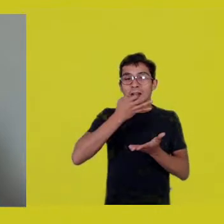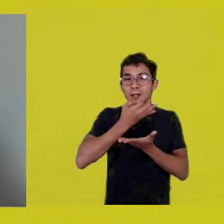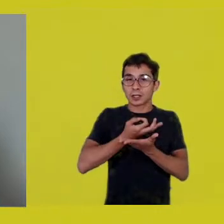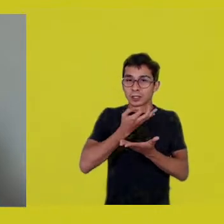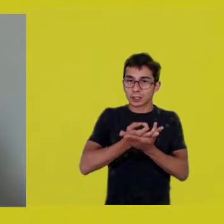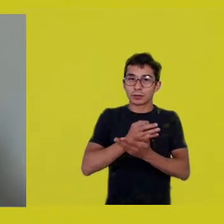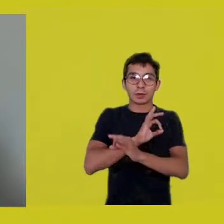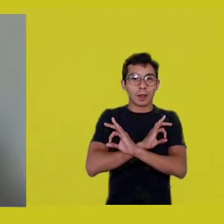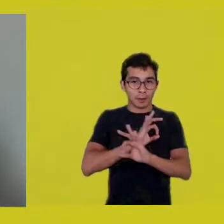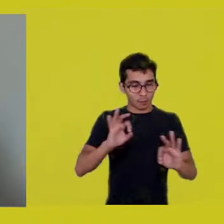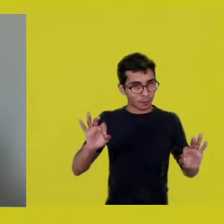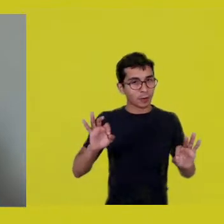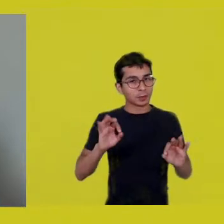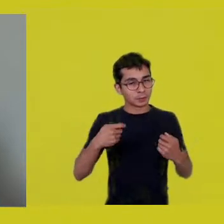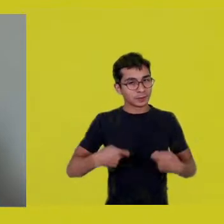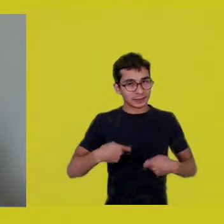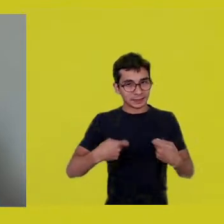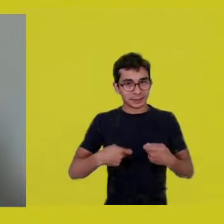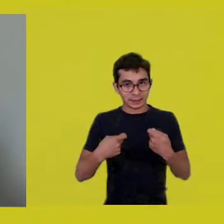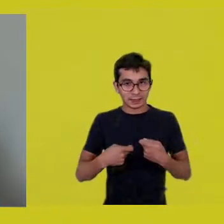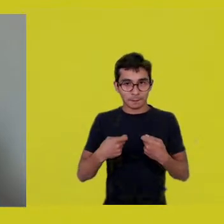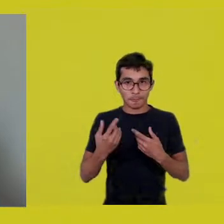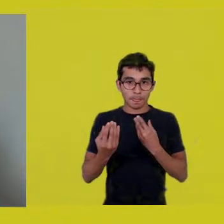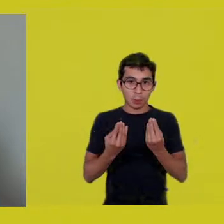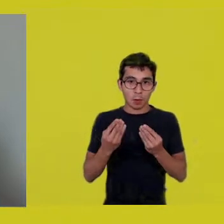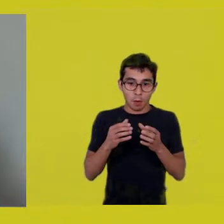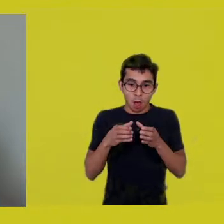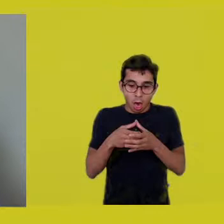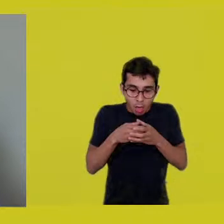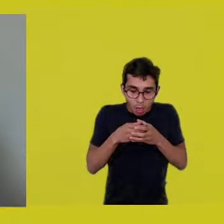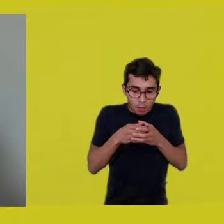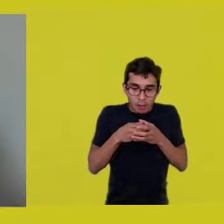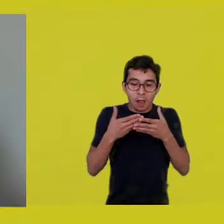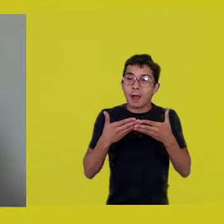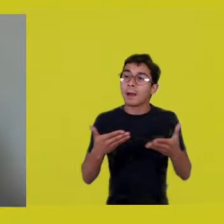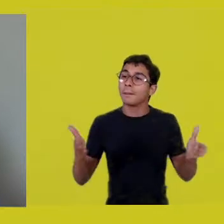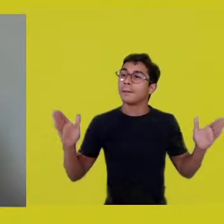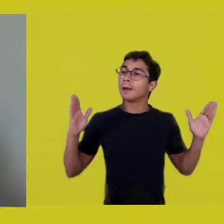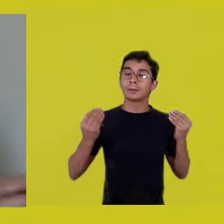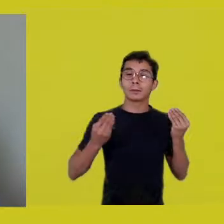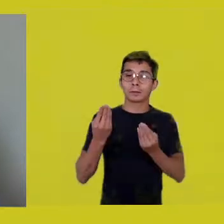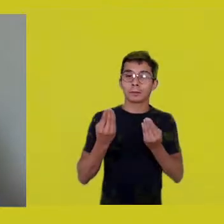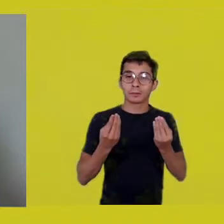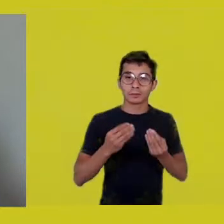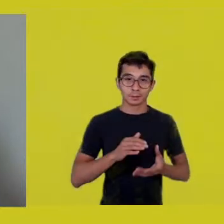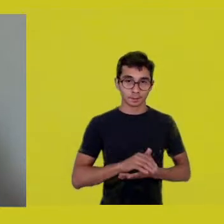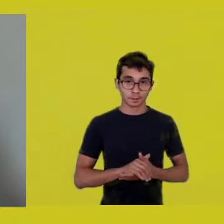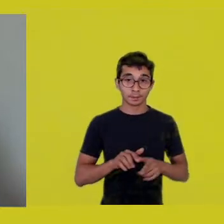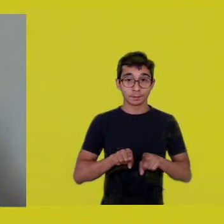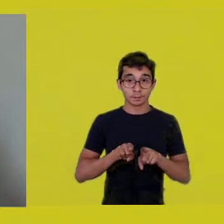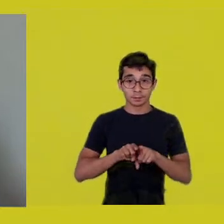I’m gonna ask Afonso Costa’s question as well: yesterday, Chief Babau